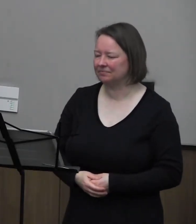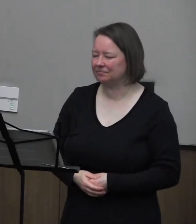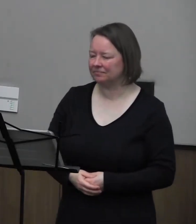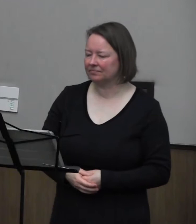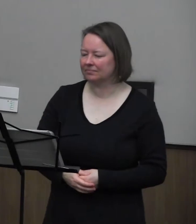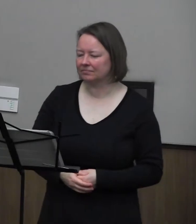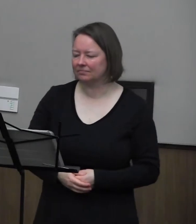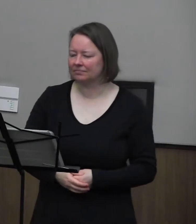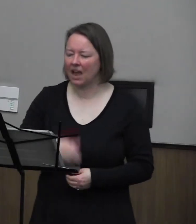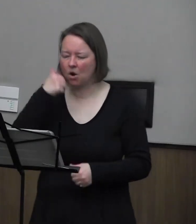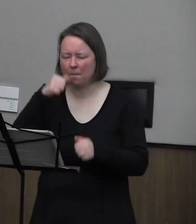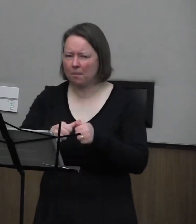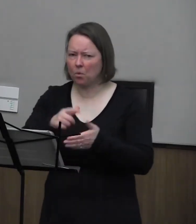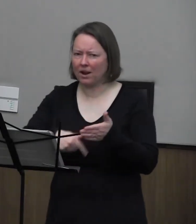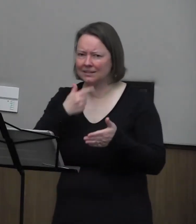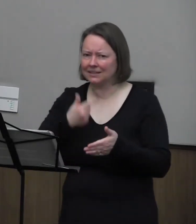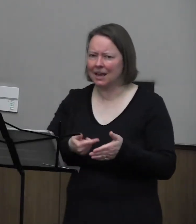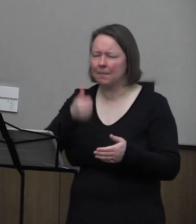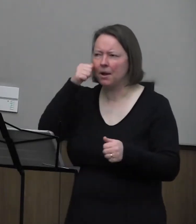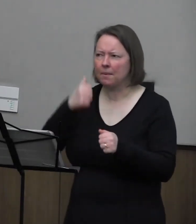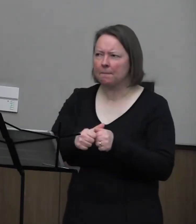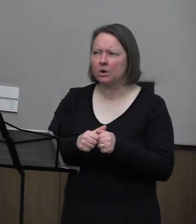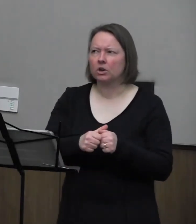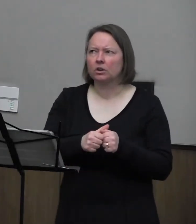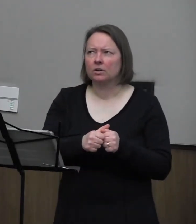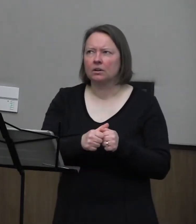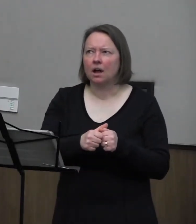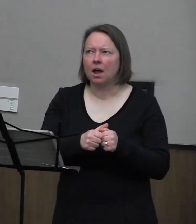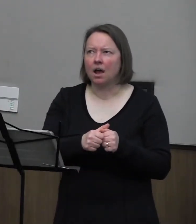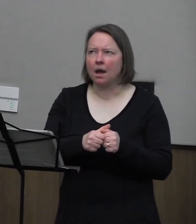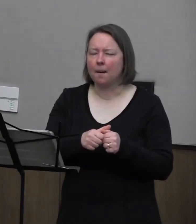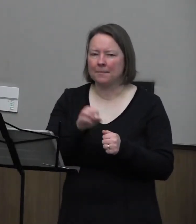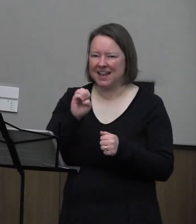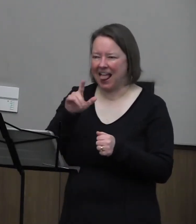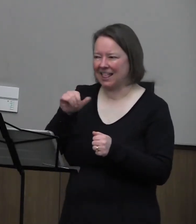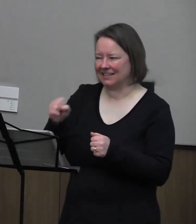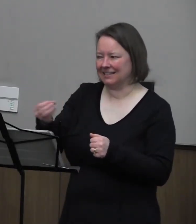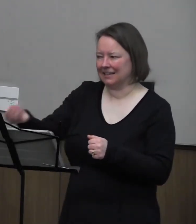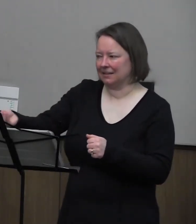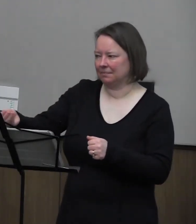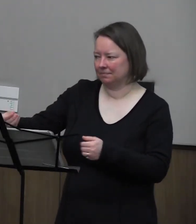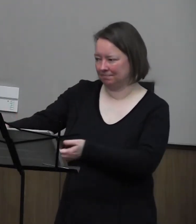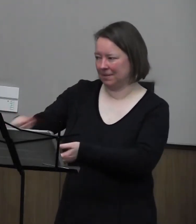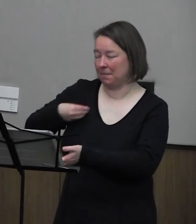I don't remember what I said, but I do remember that miss Ellis gave me $75.